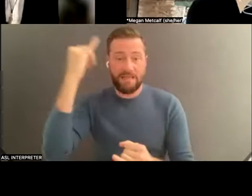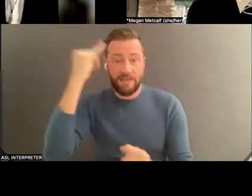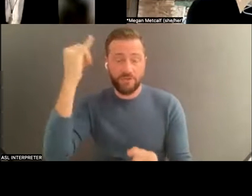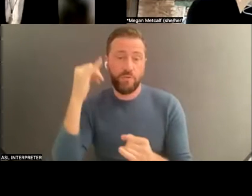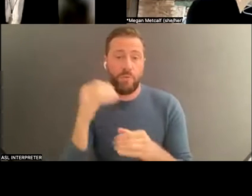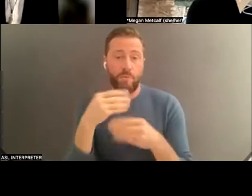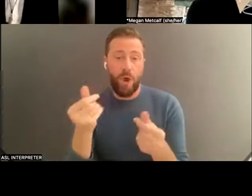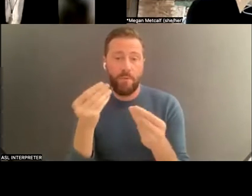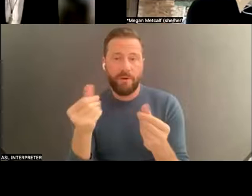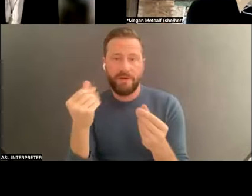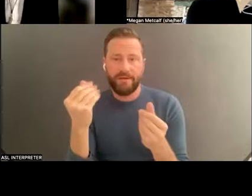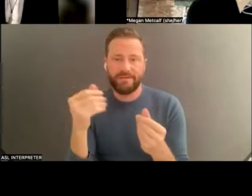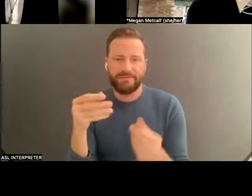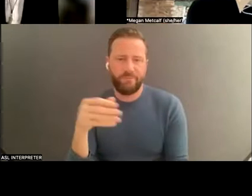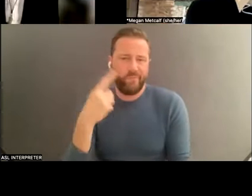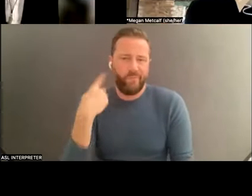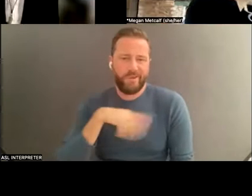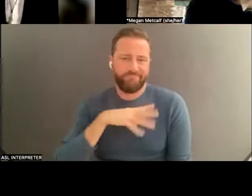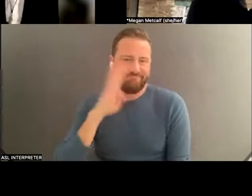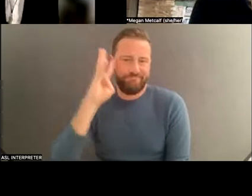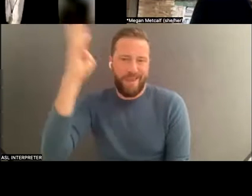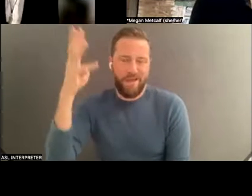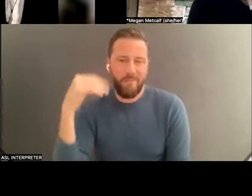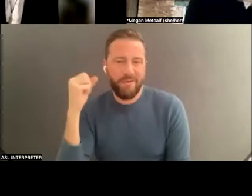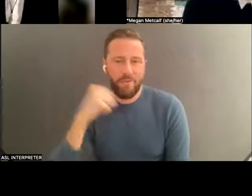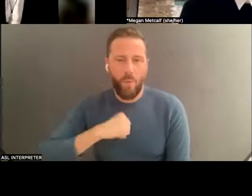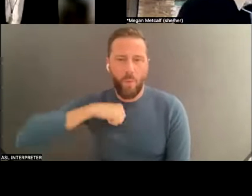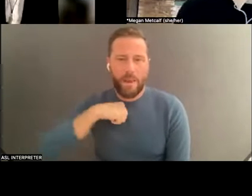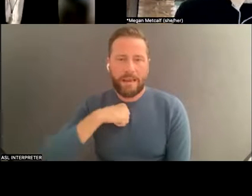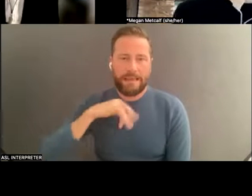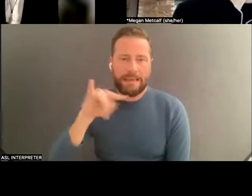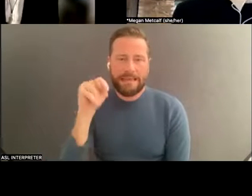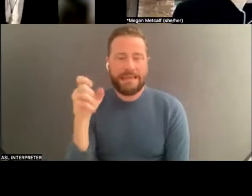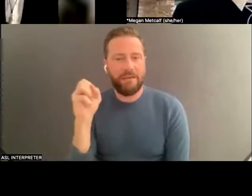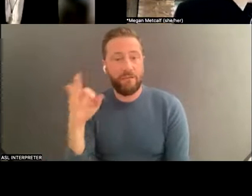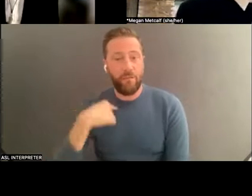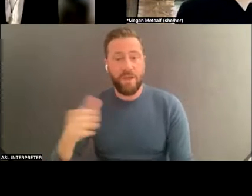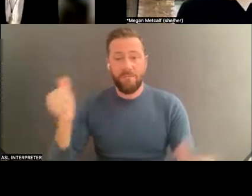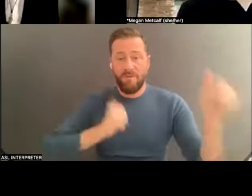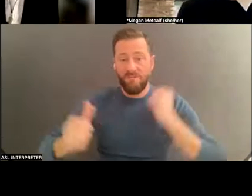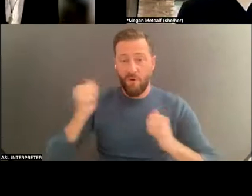a performance; if the performance won the competition back then or the